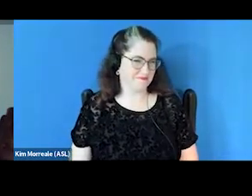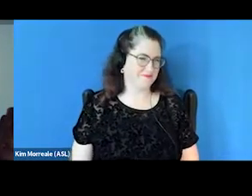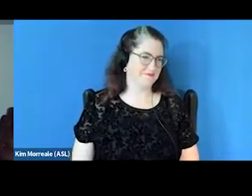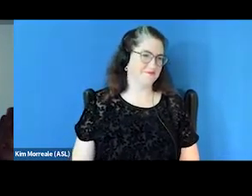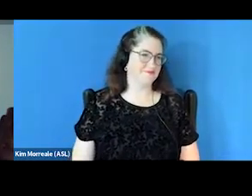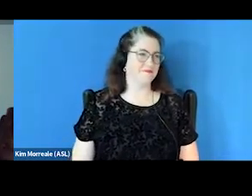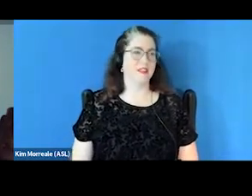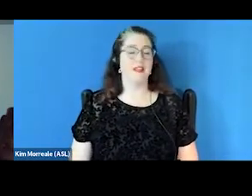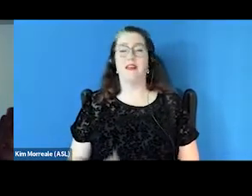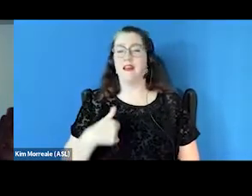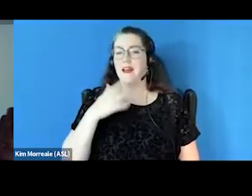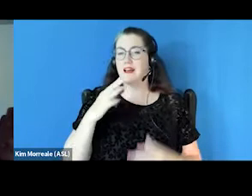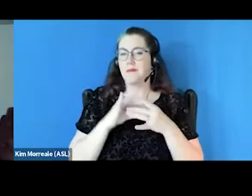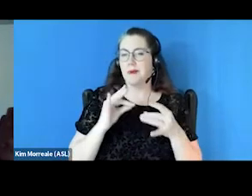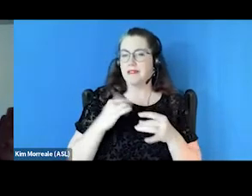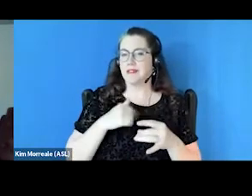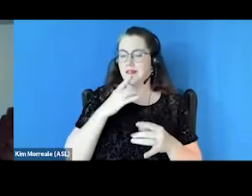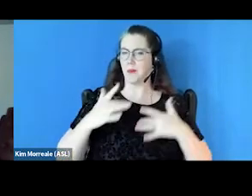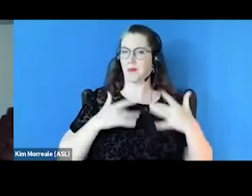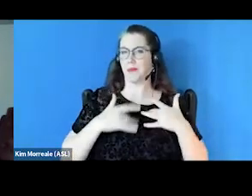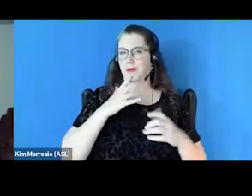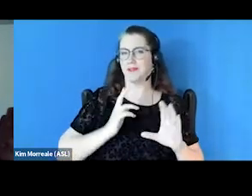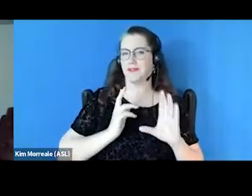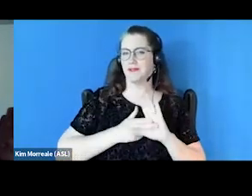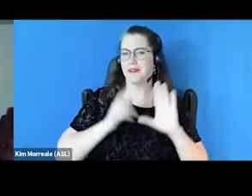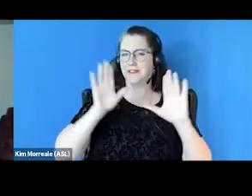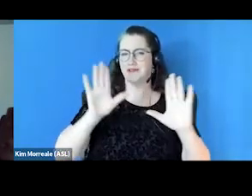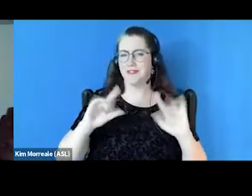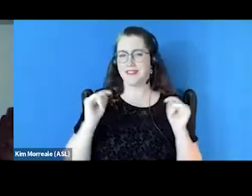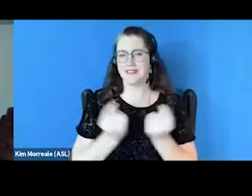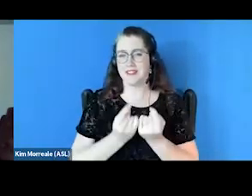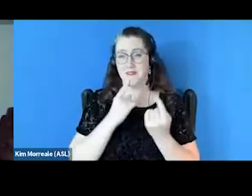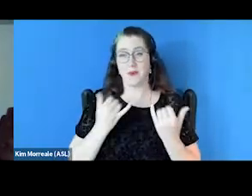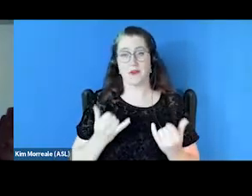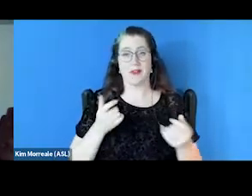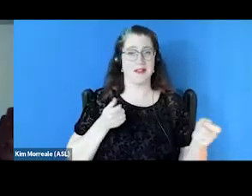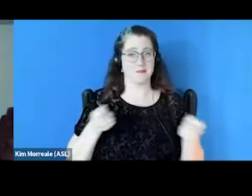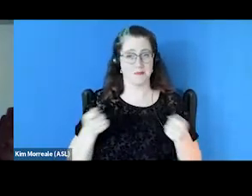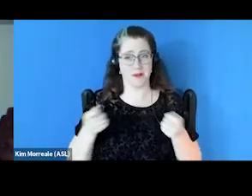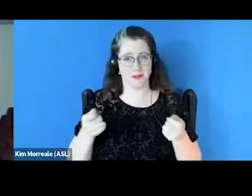So as I mentioned, we are excited to be joined by a great team. Today's moderator will be Gordon Shen